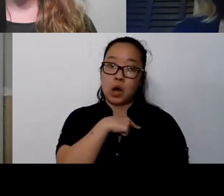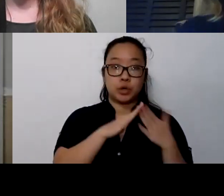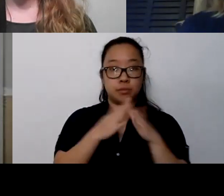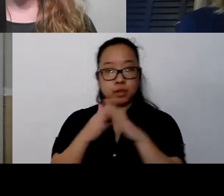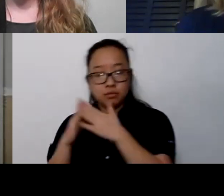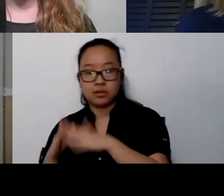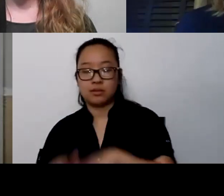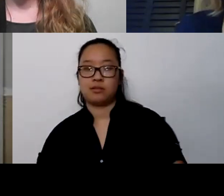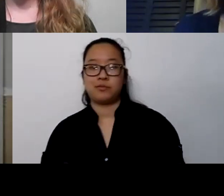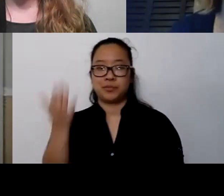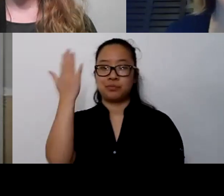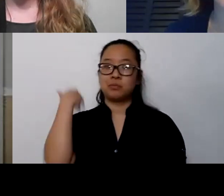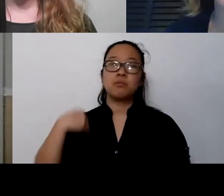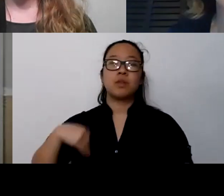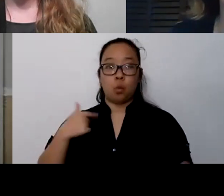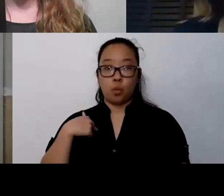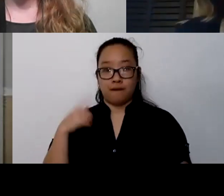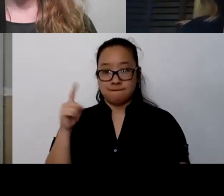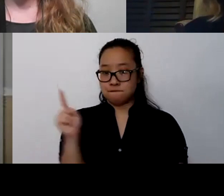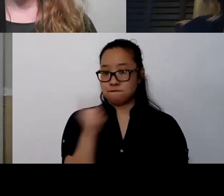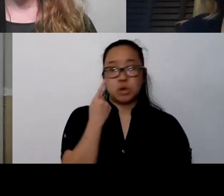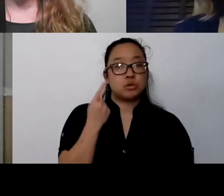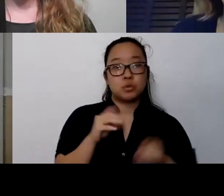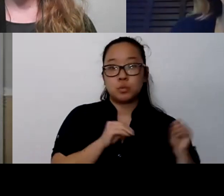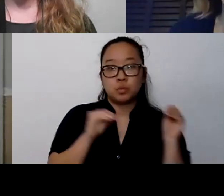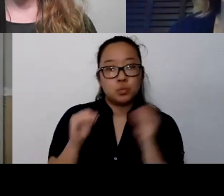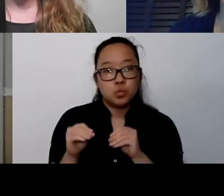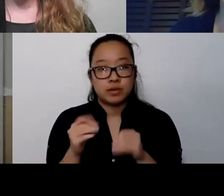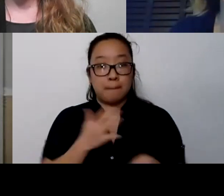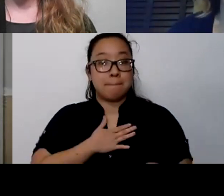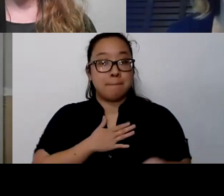A neighbor came over and introduced themselves and brought me a Papa Murphy's pizza.